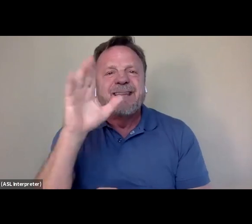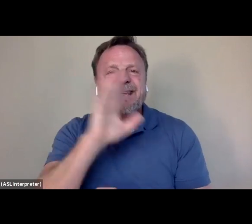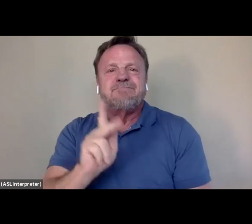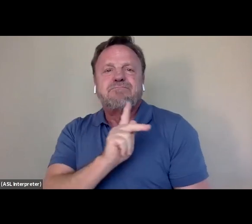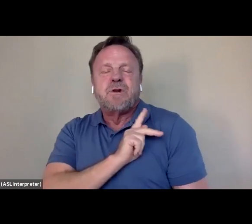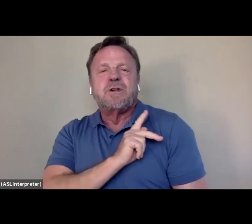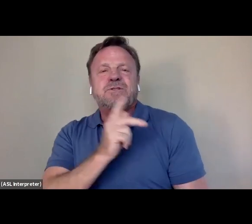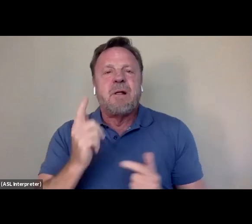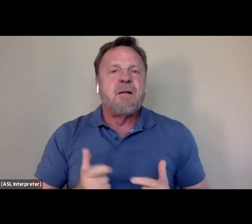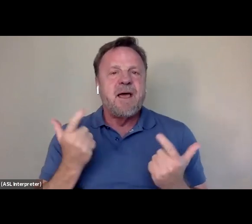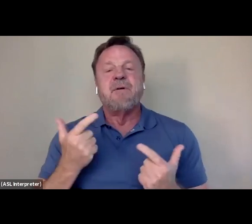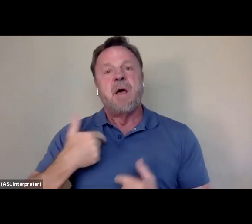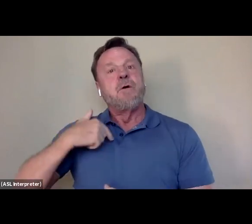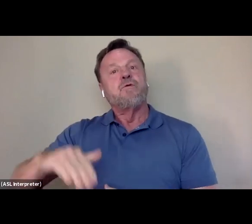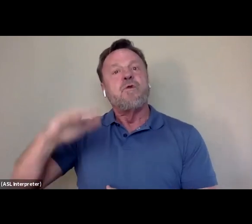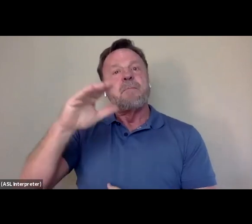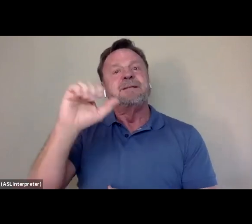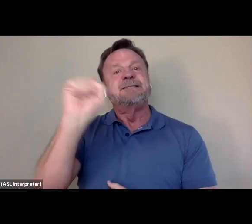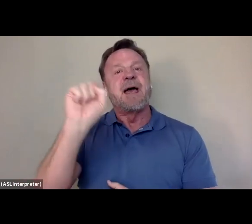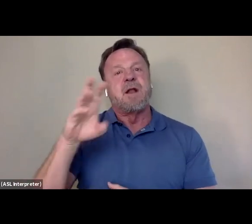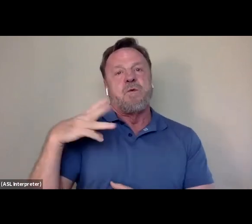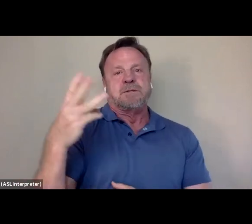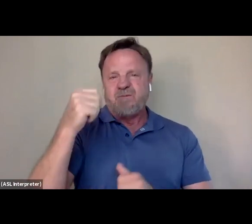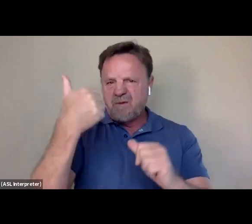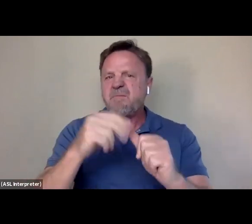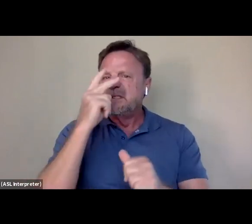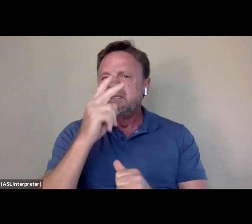When I was growing up in Seattle, I remember seeing Bruce Lee's grave site